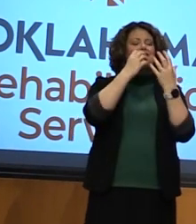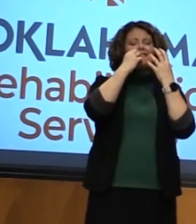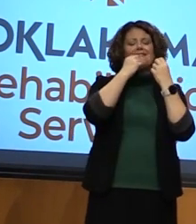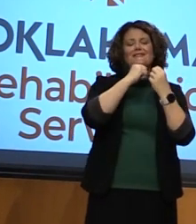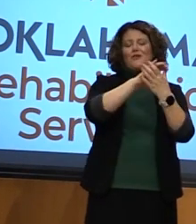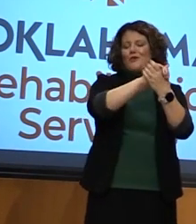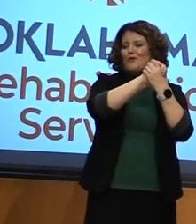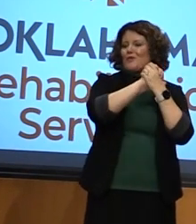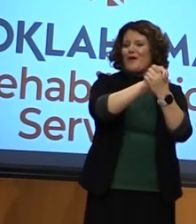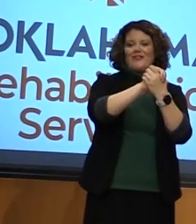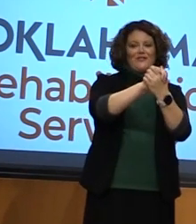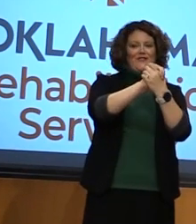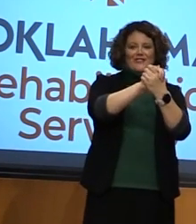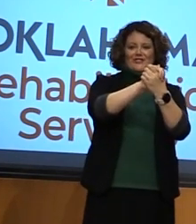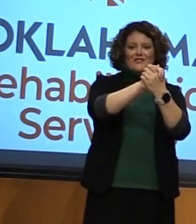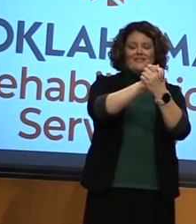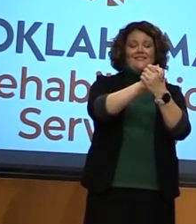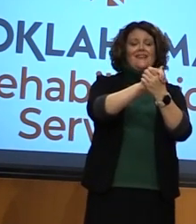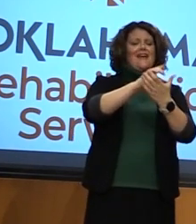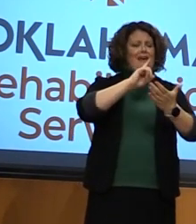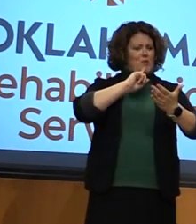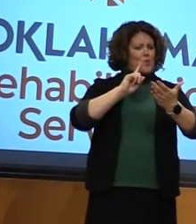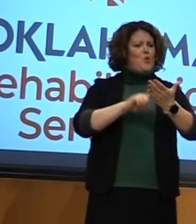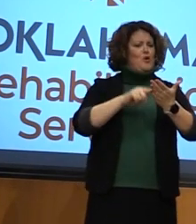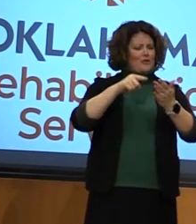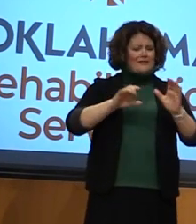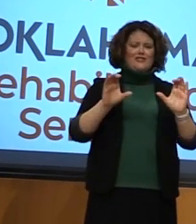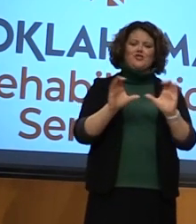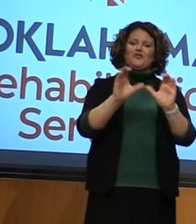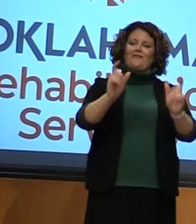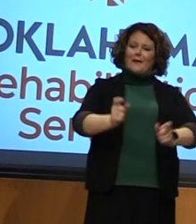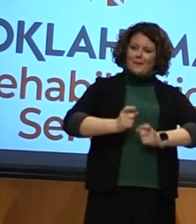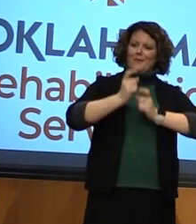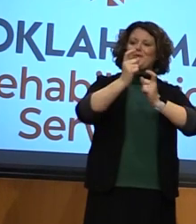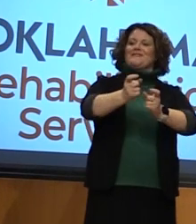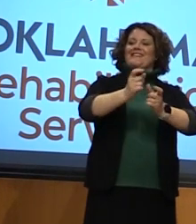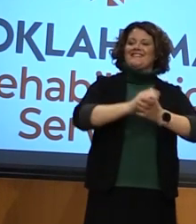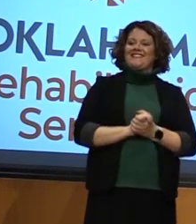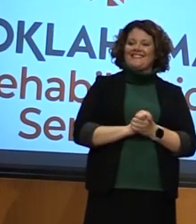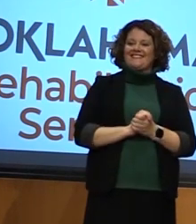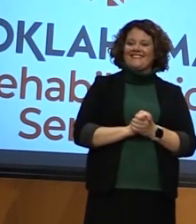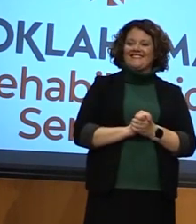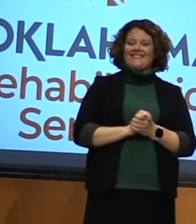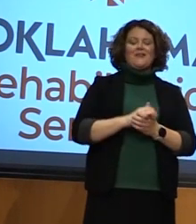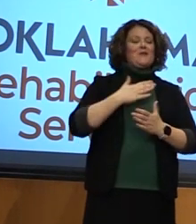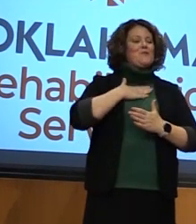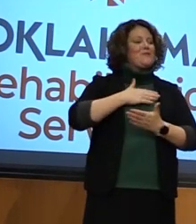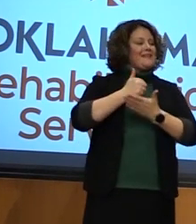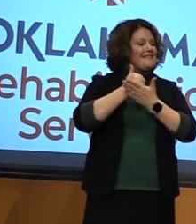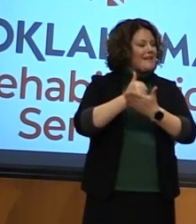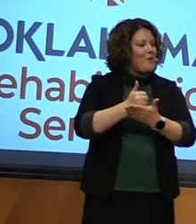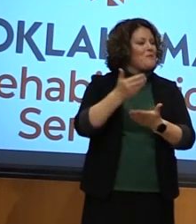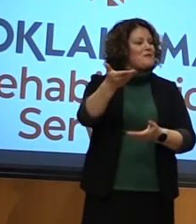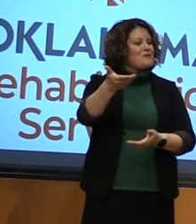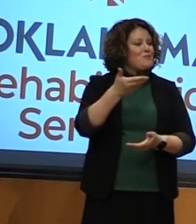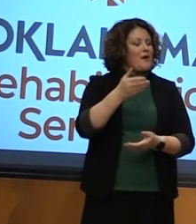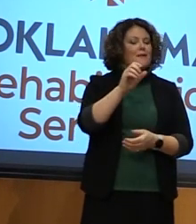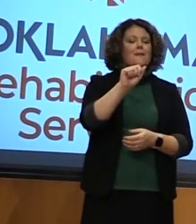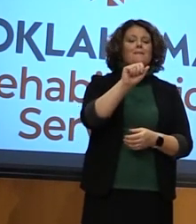congratulations and directs that this citation be presented. So please help us welcome Miss Abigail Norton.